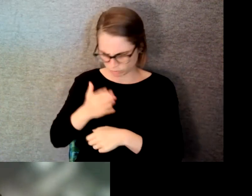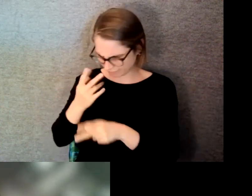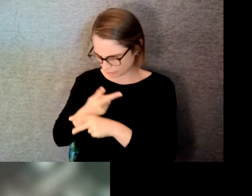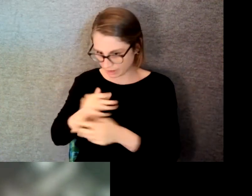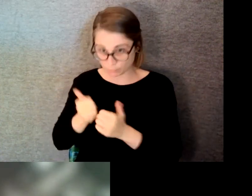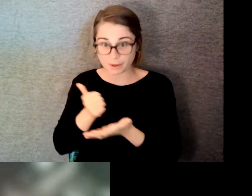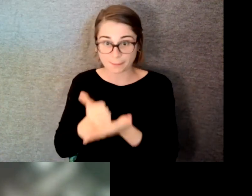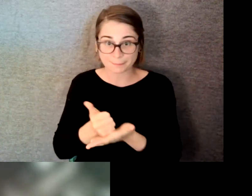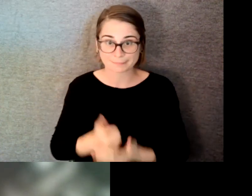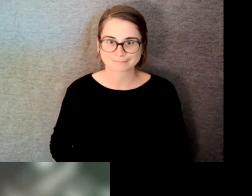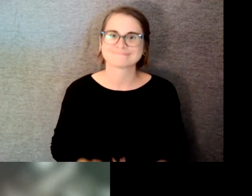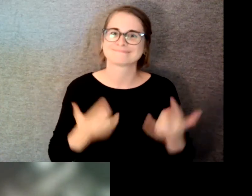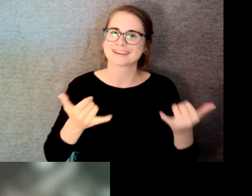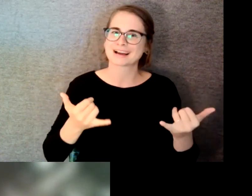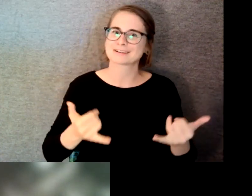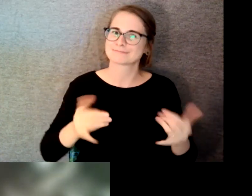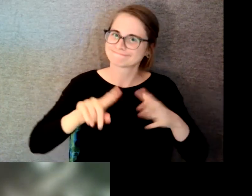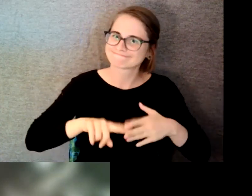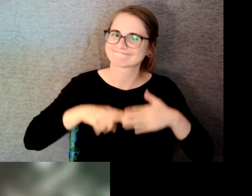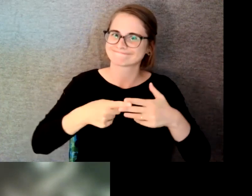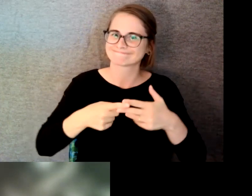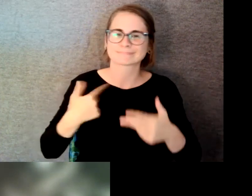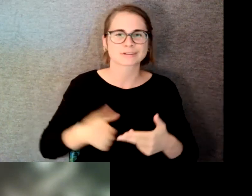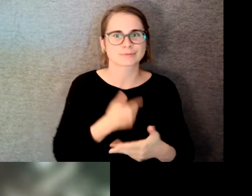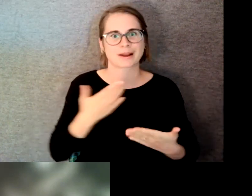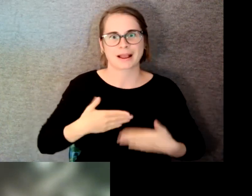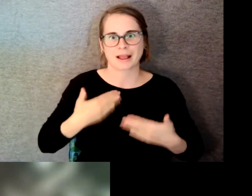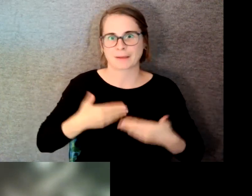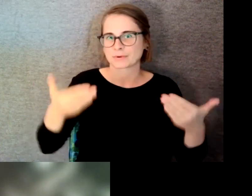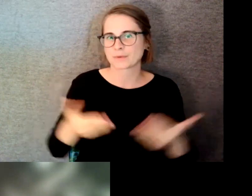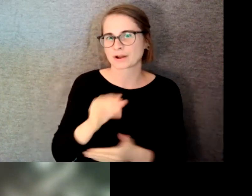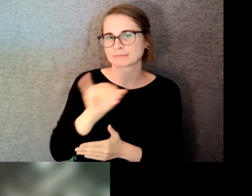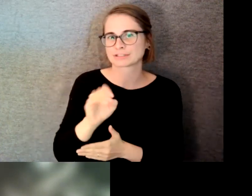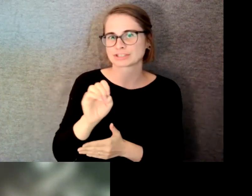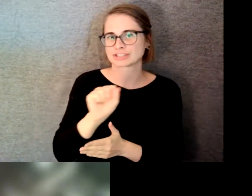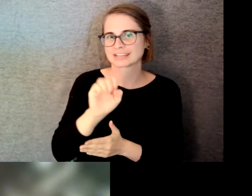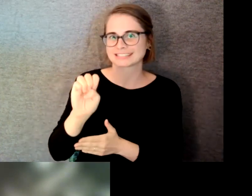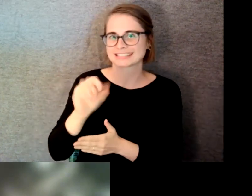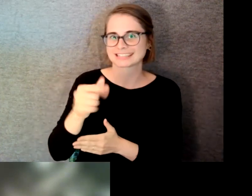now onto our webinar we're happy to welcome RIT alumnus Jesse Gage. Jesse is an NYC based